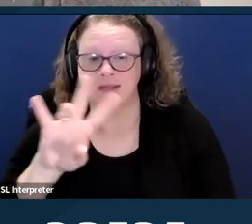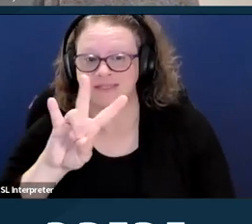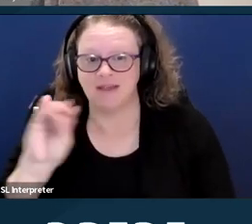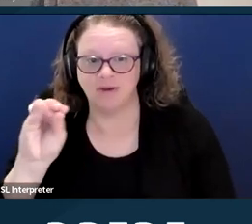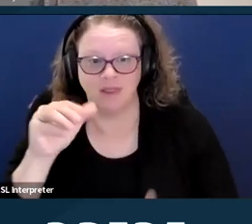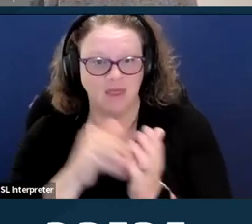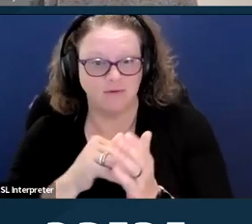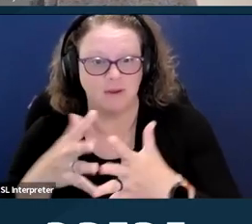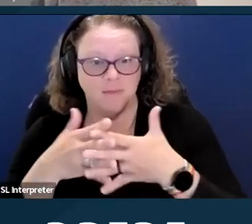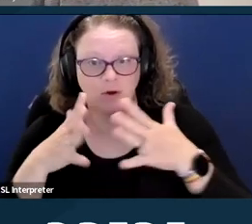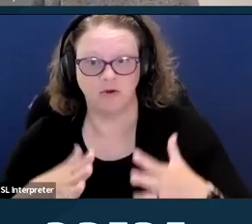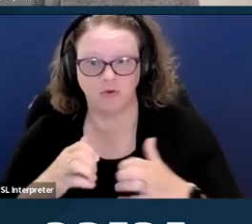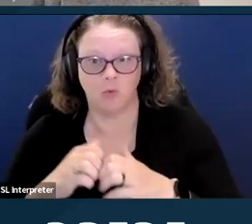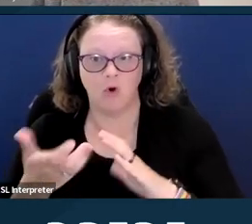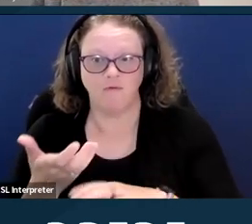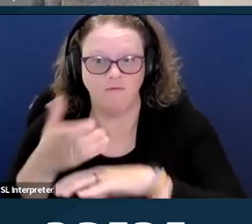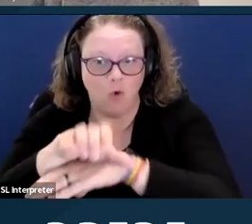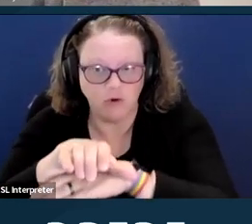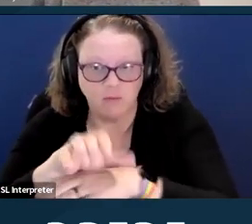to be involuntarily sterilized than white women.